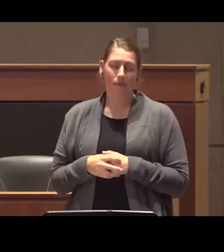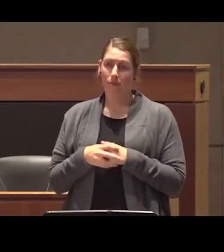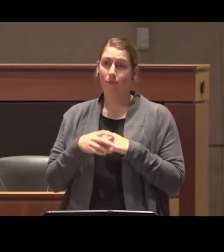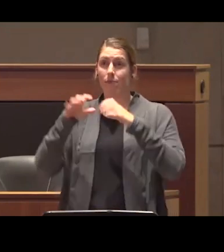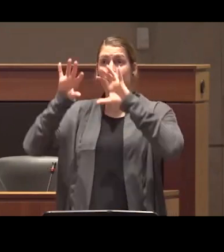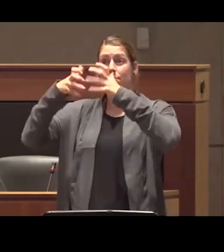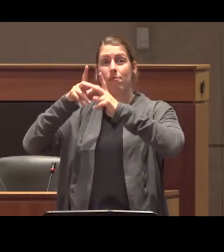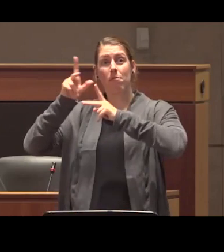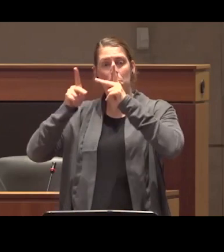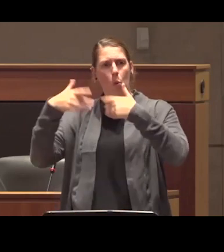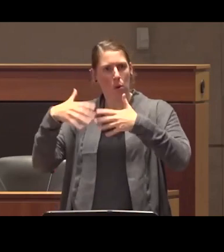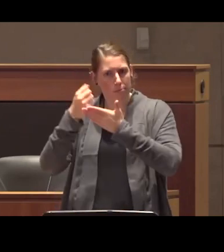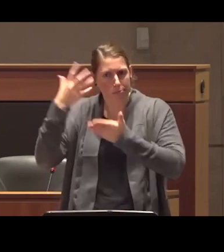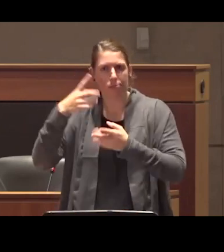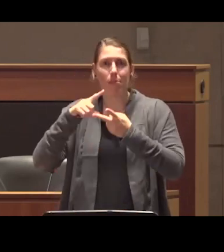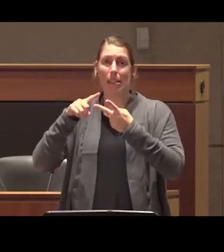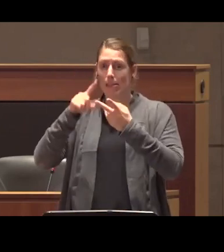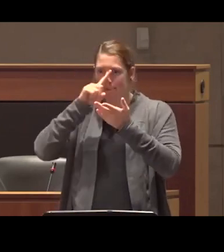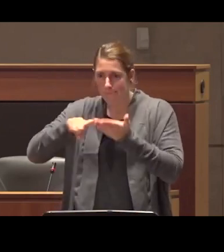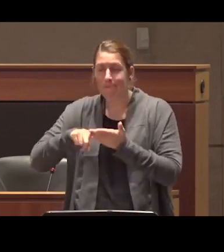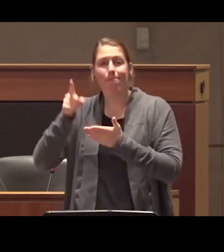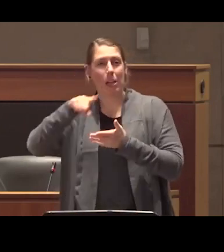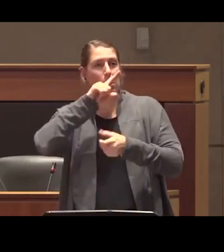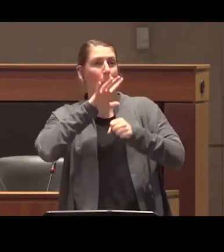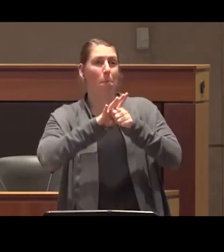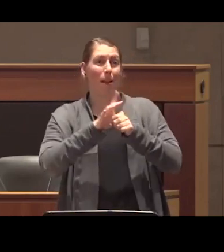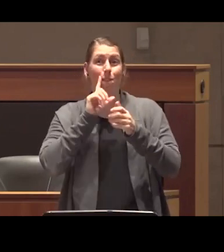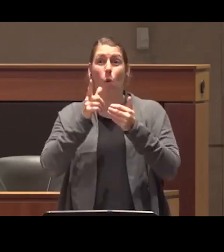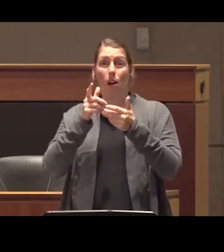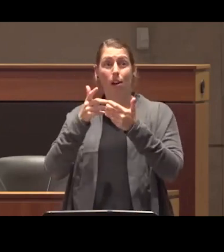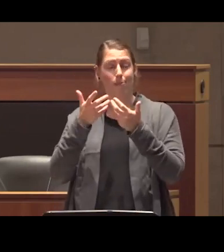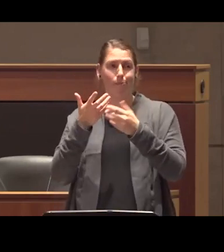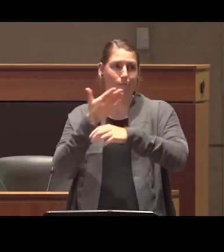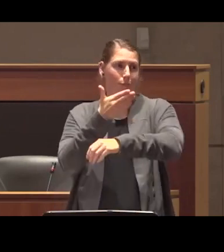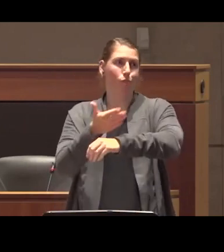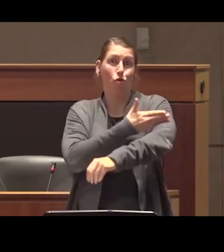of folks who are very firmly committed to to regression and we don't have quite that type